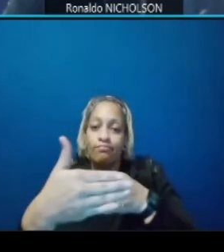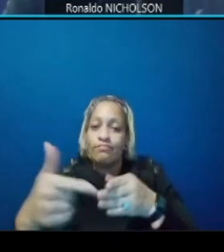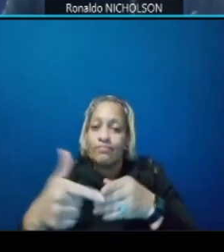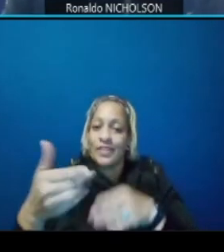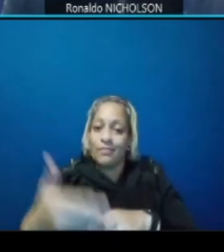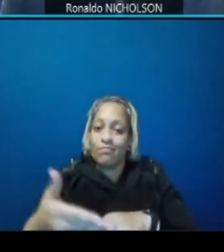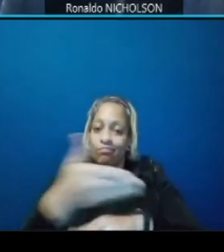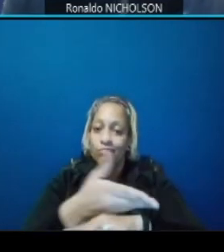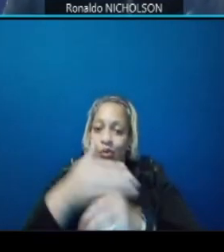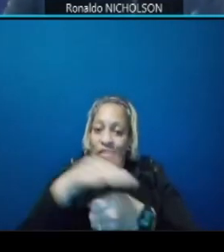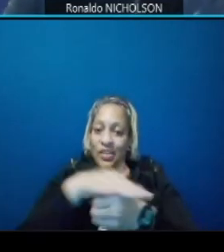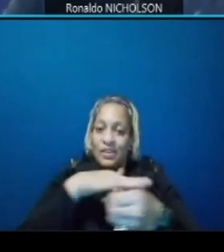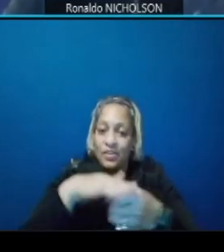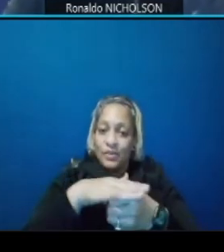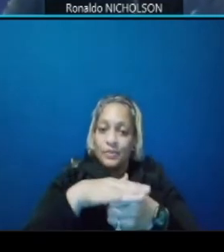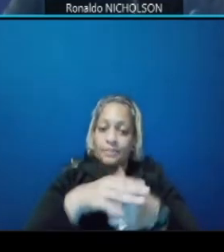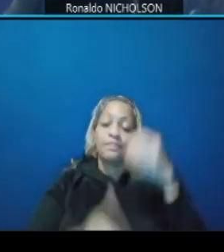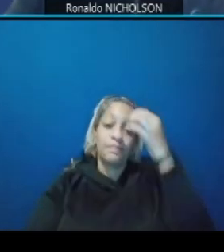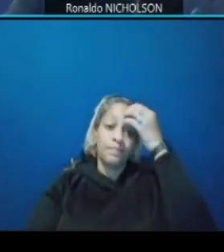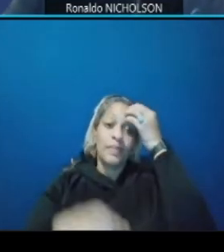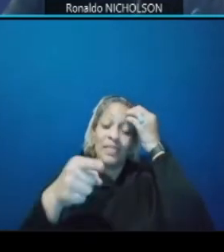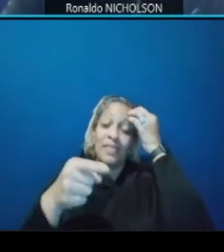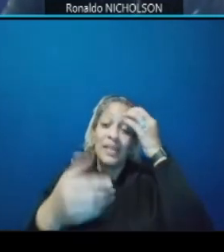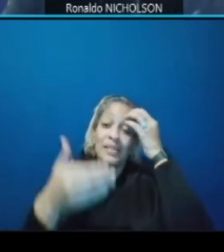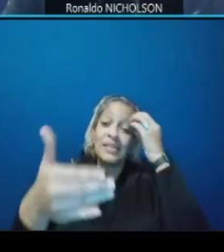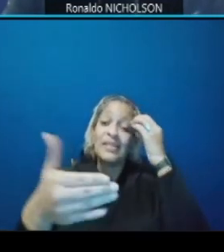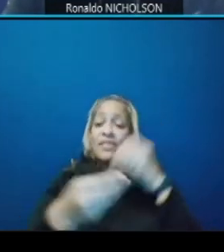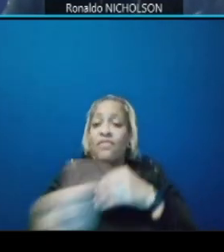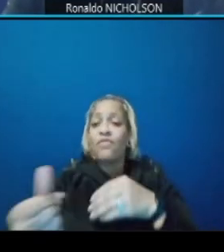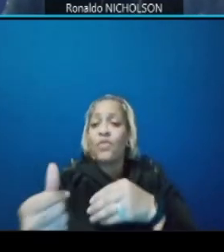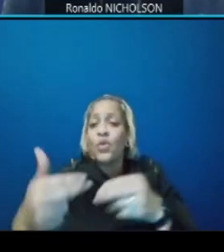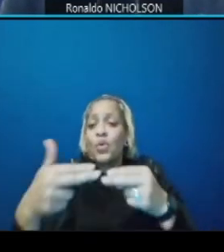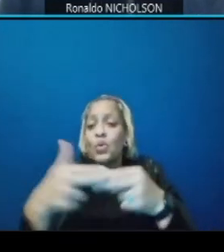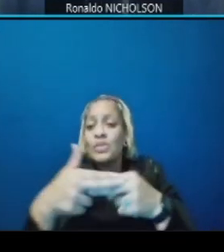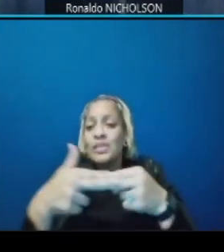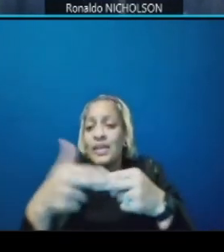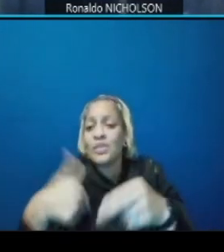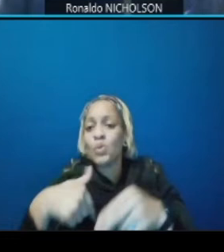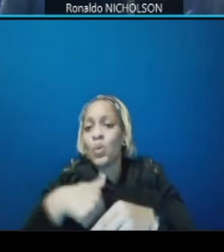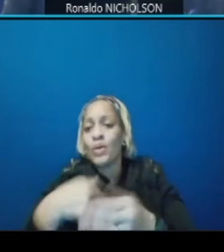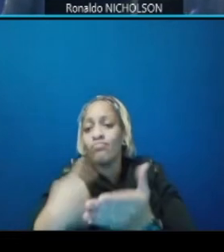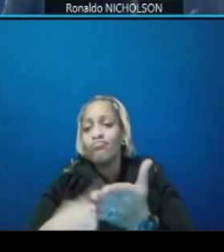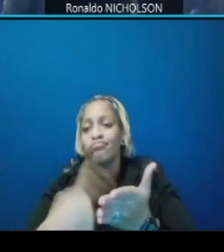these next few slides will talk about some of the enhancements